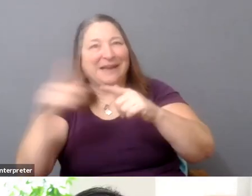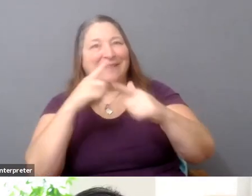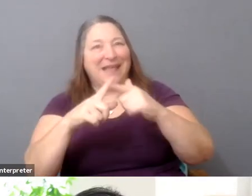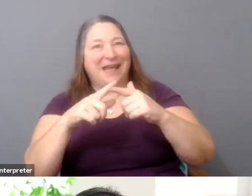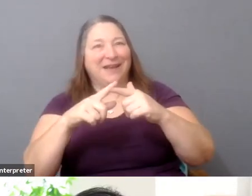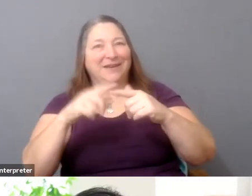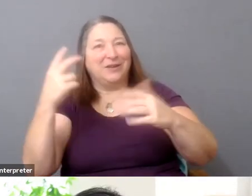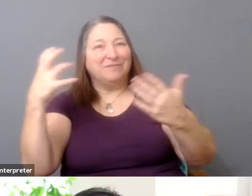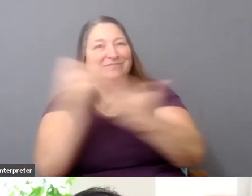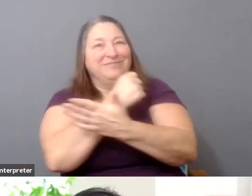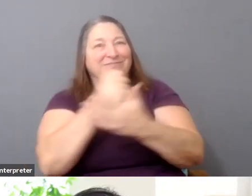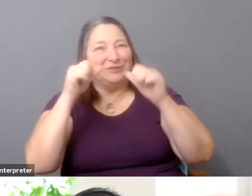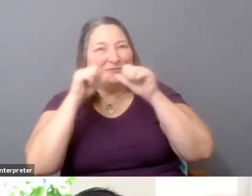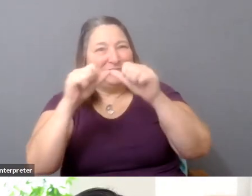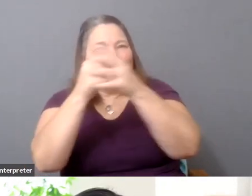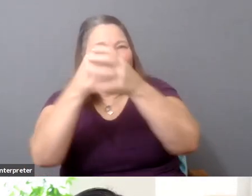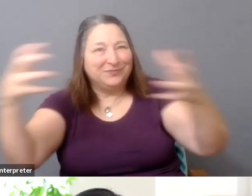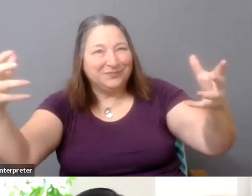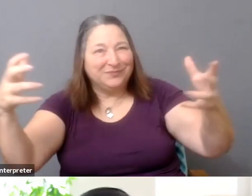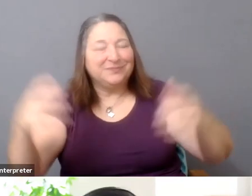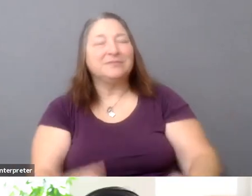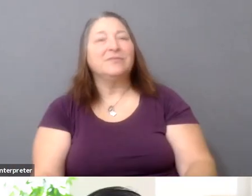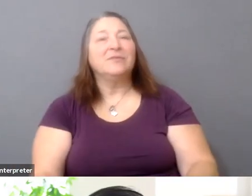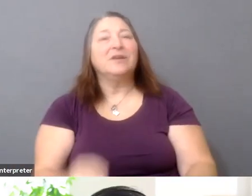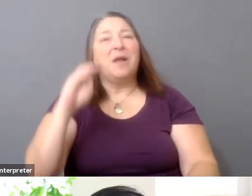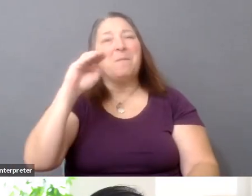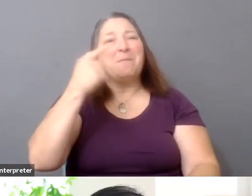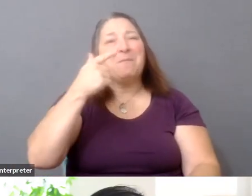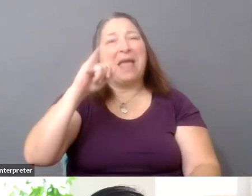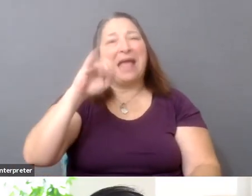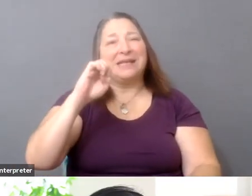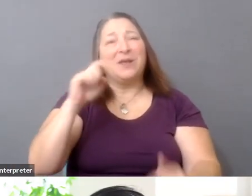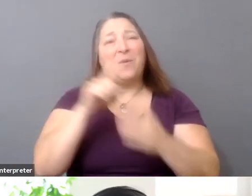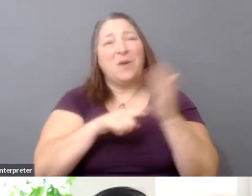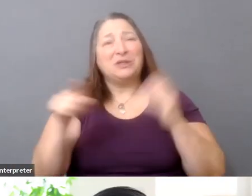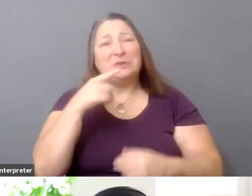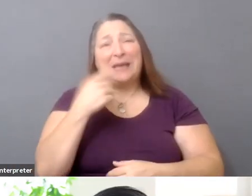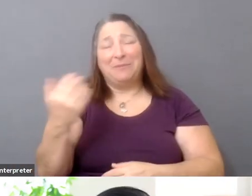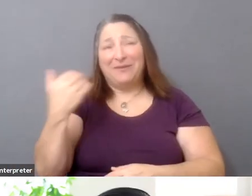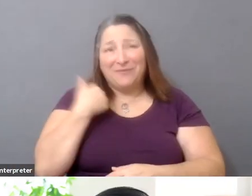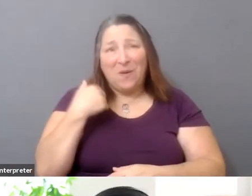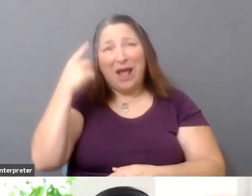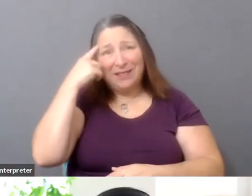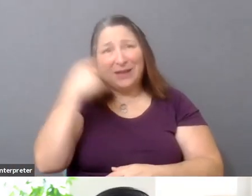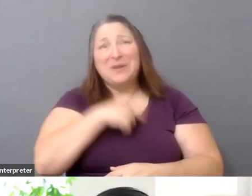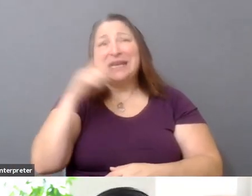of what you're talking before, I think that there needs to-- I think we need to take these systems and practices that we